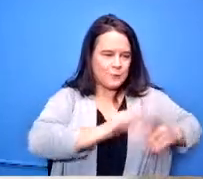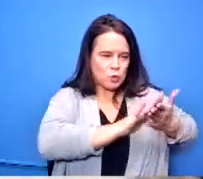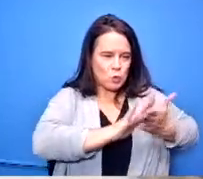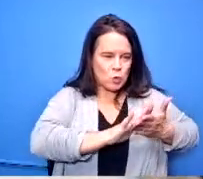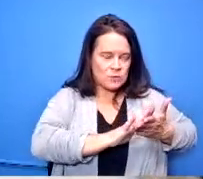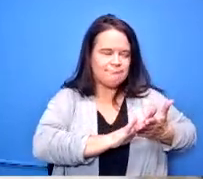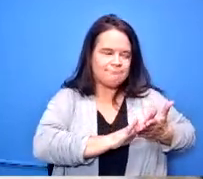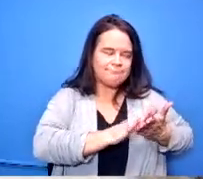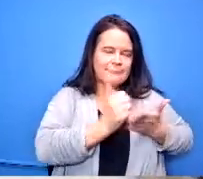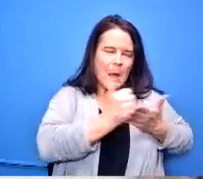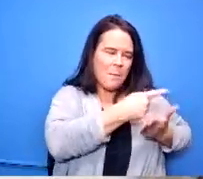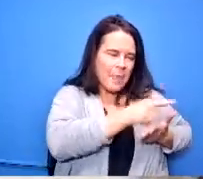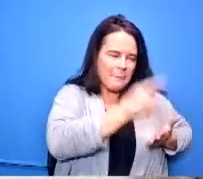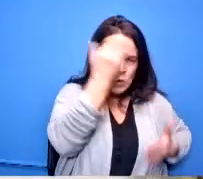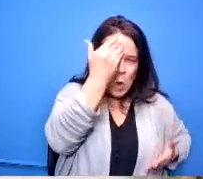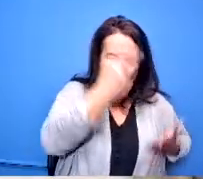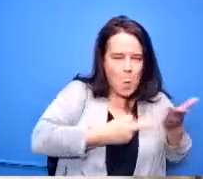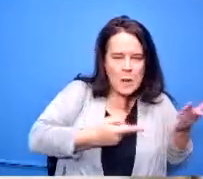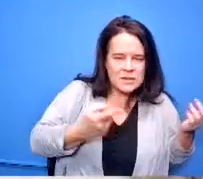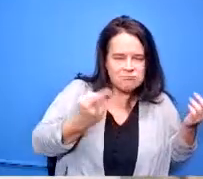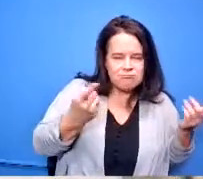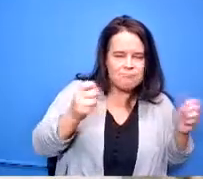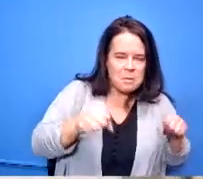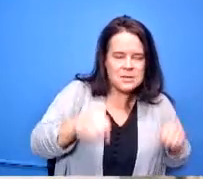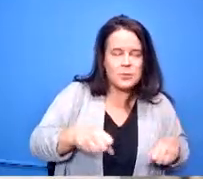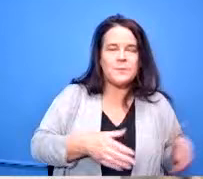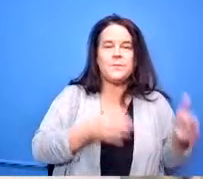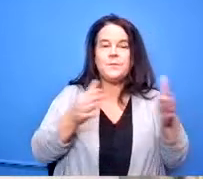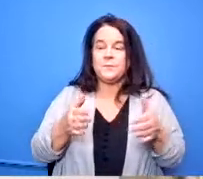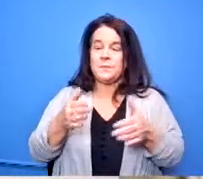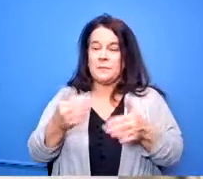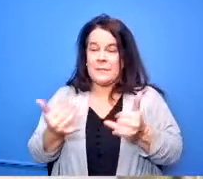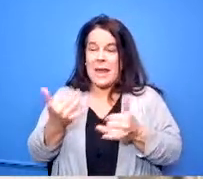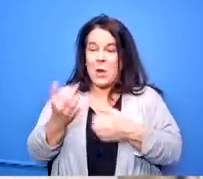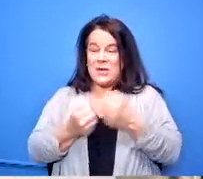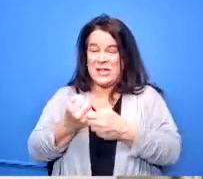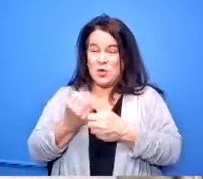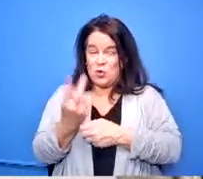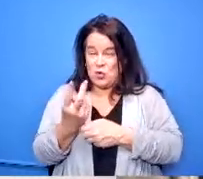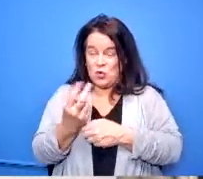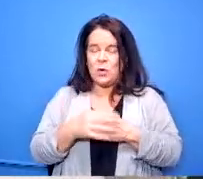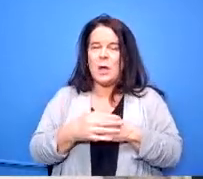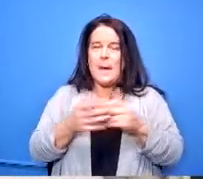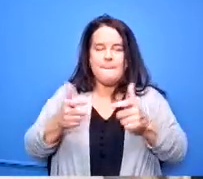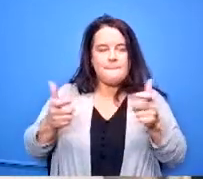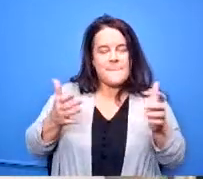year there will likely end up just being two the big plan is to have four per grade level